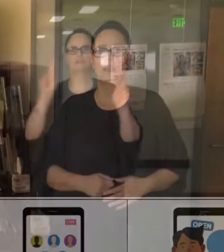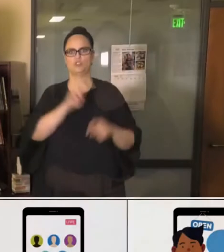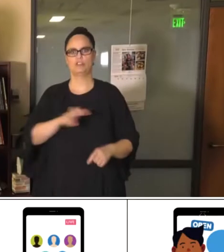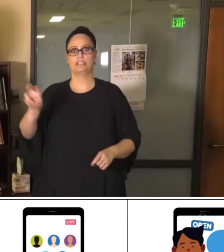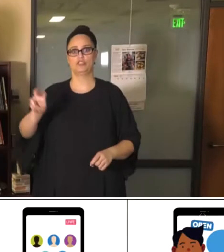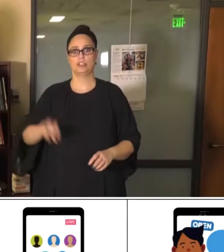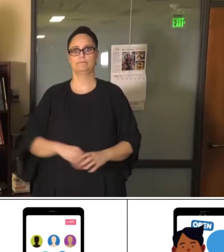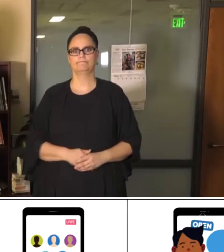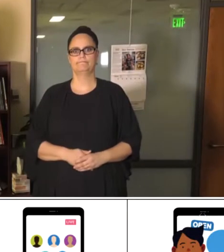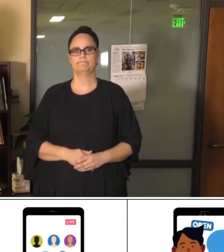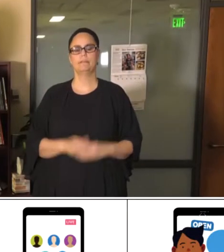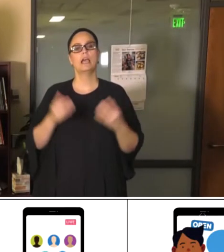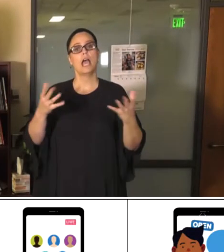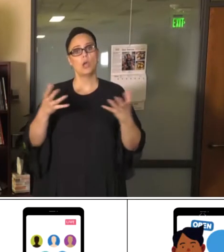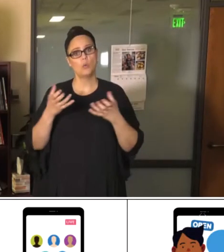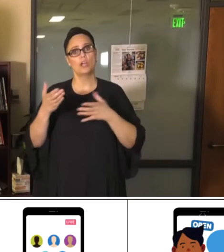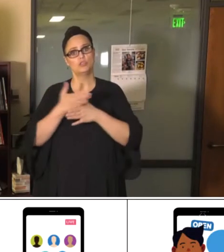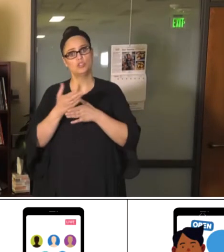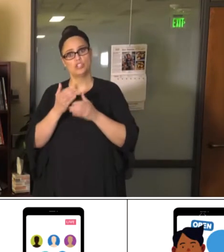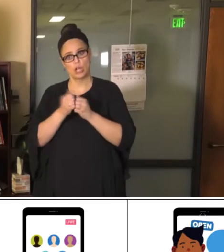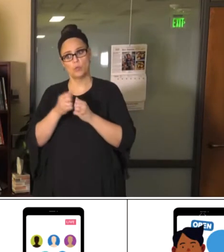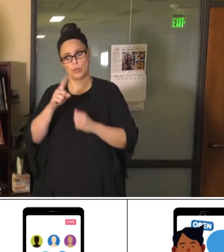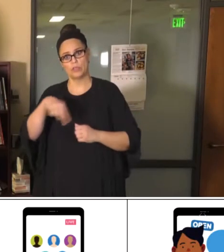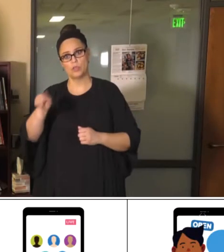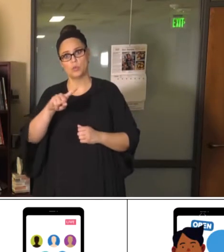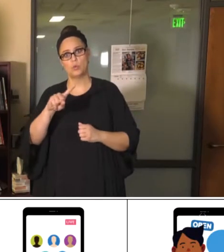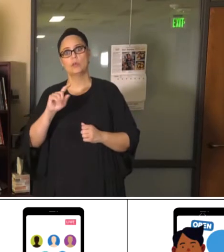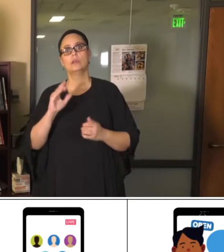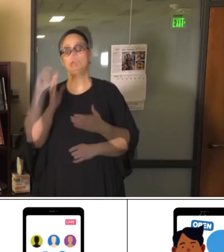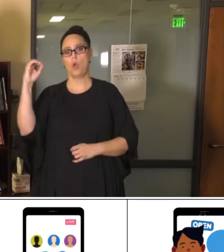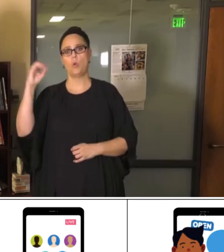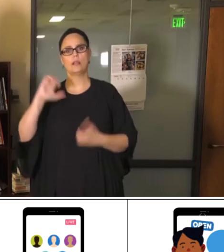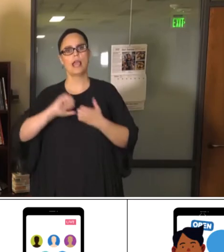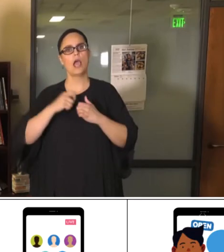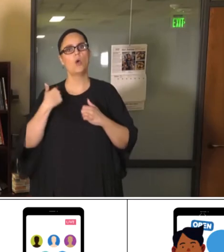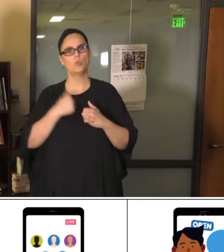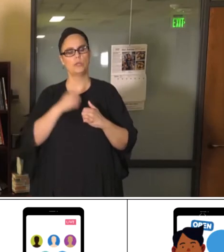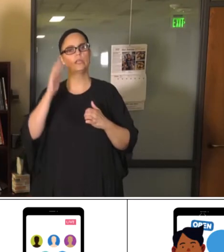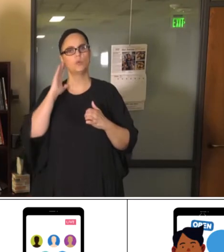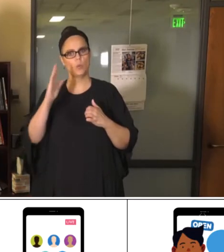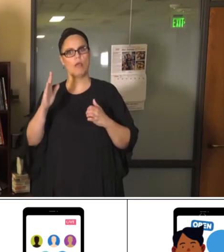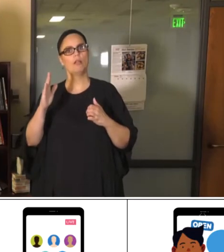I wanted to share with you for a moment some of the highlights of Distance Learning 2.0. First we want to make sure that we're